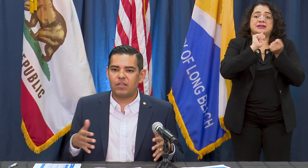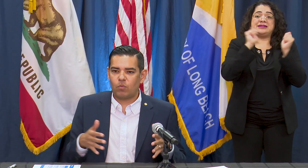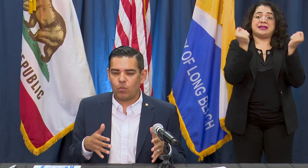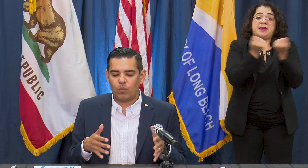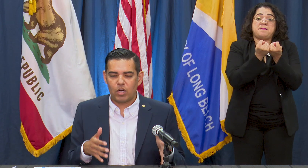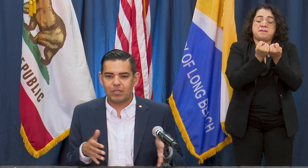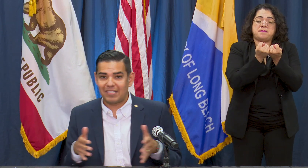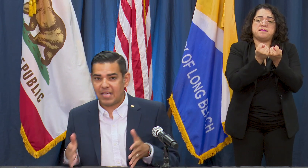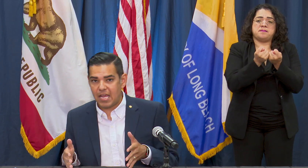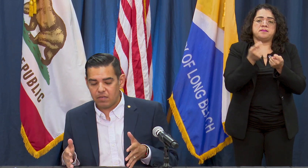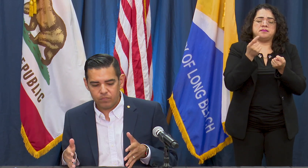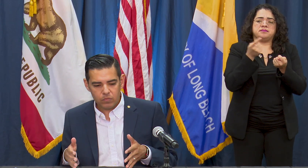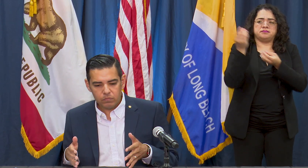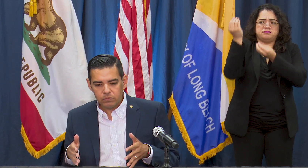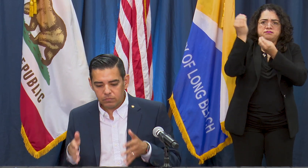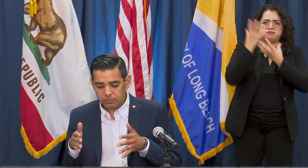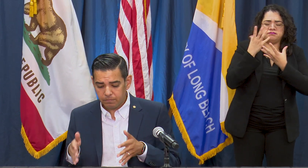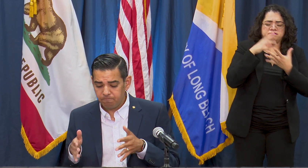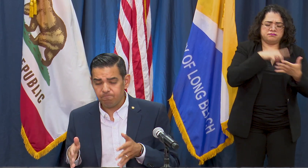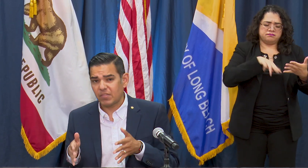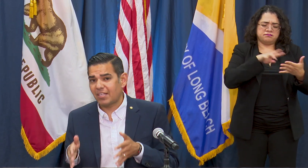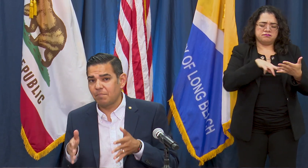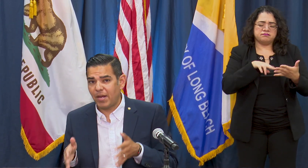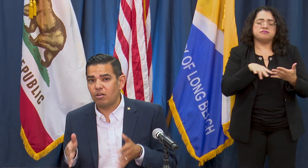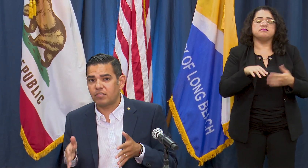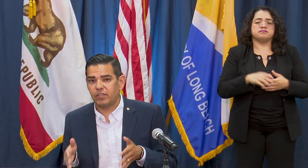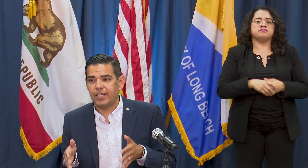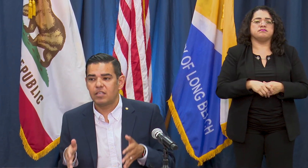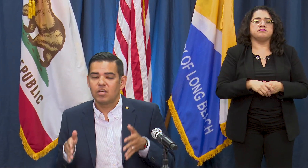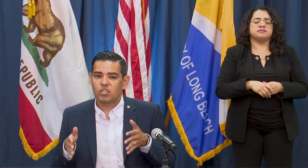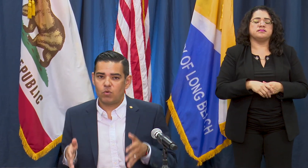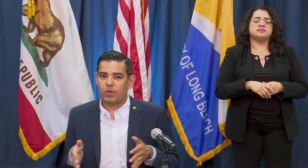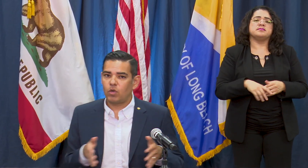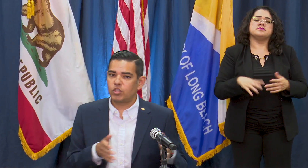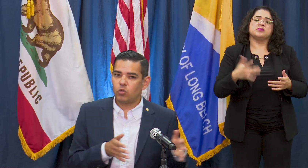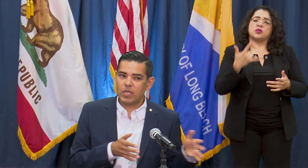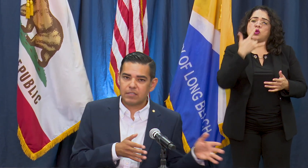that were where we are today comparatively to where we were two weeks